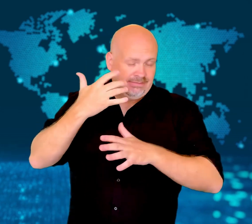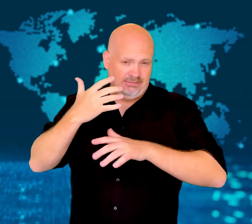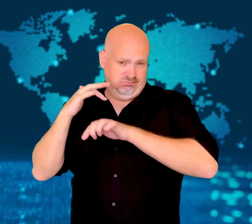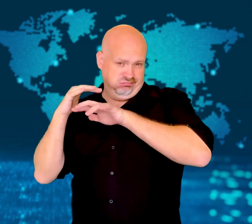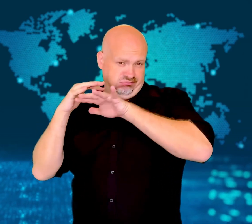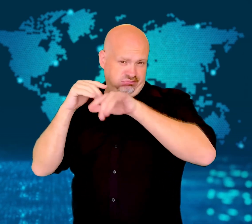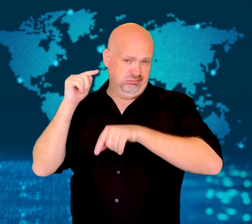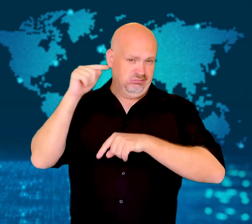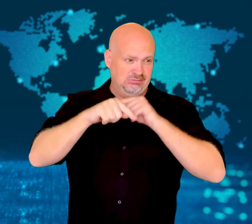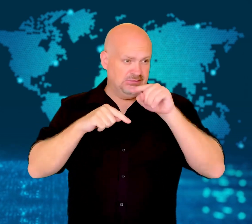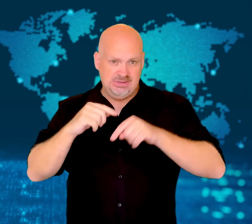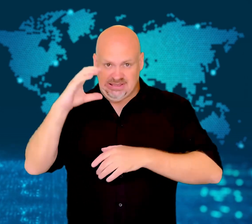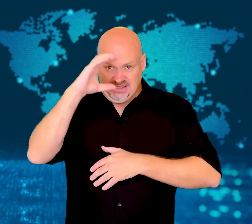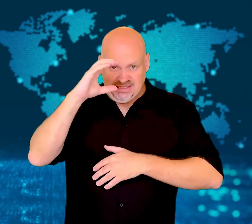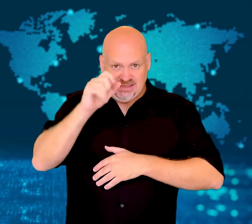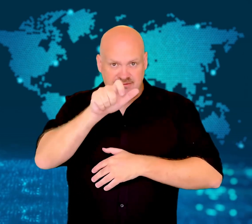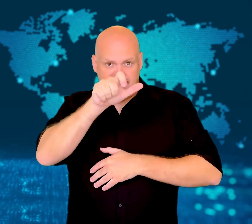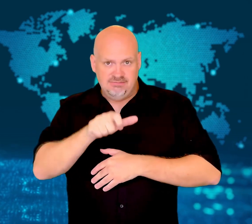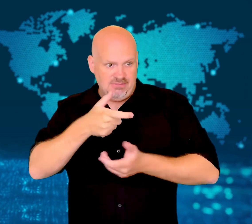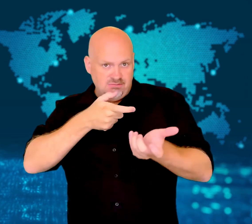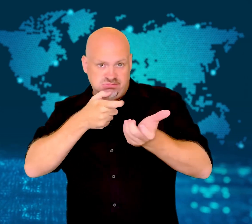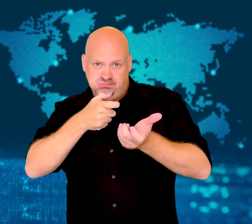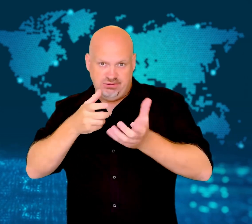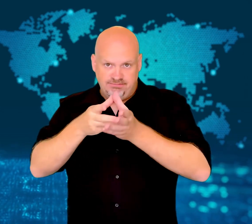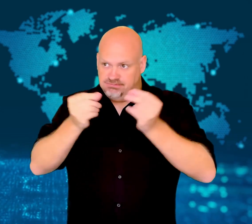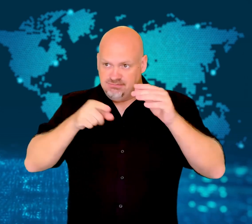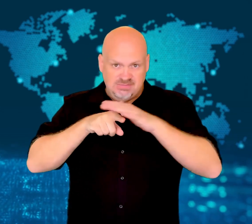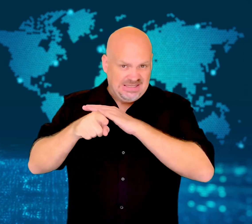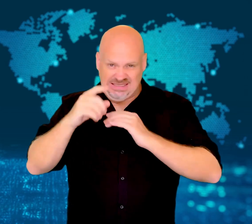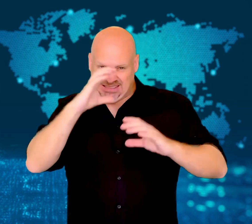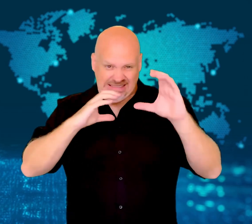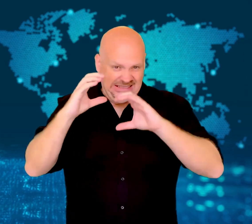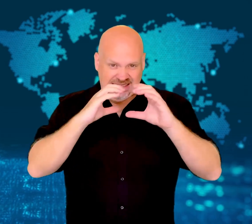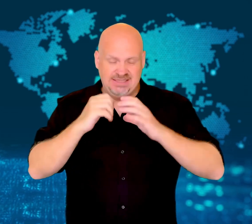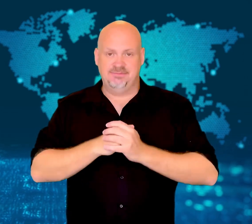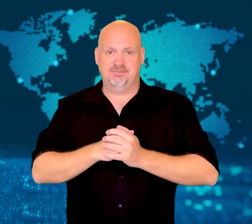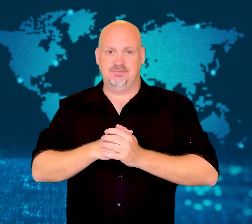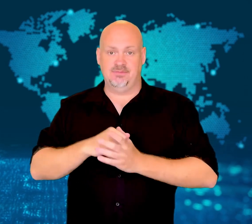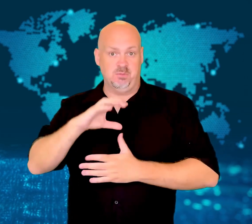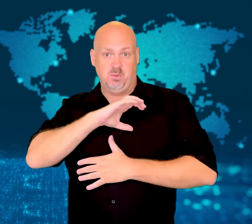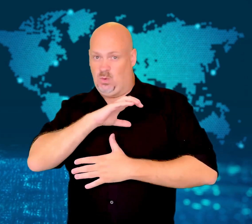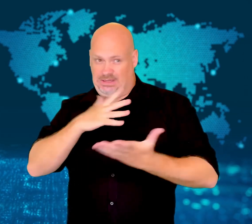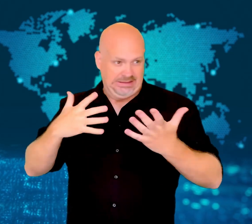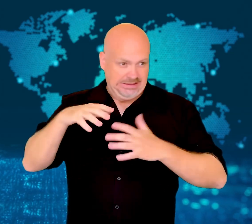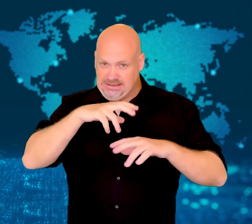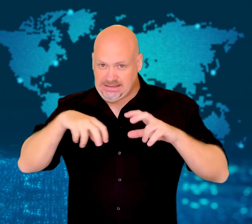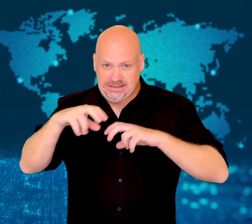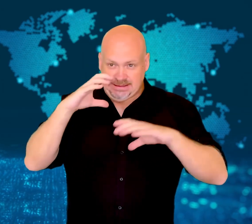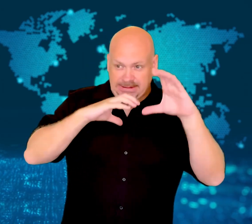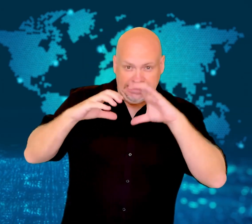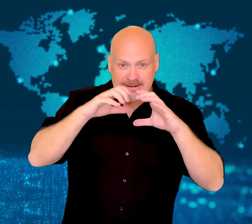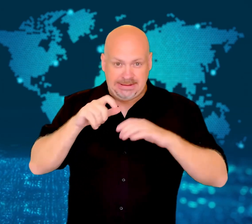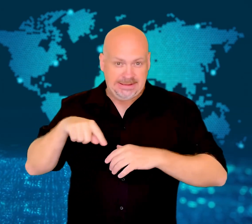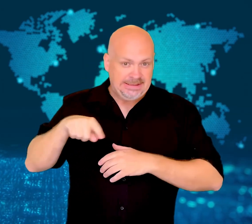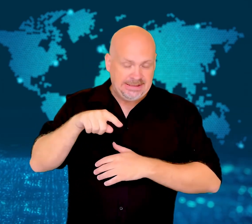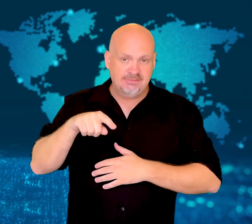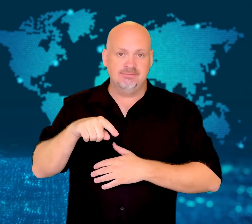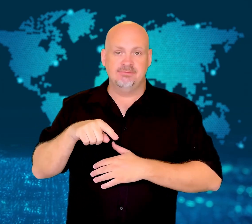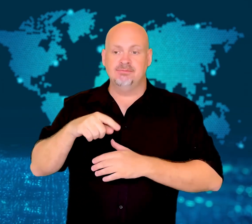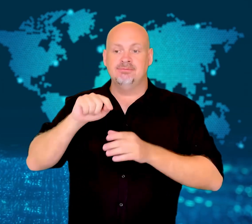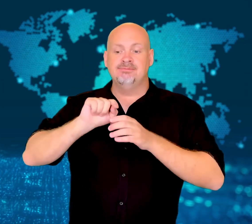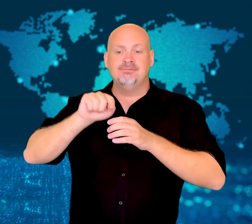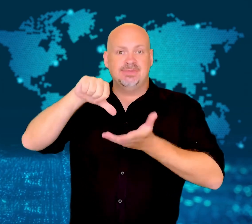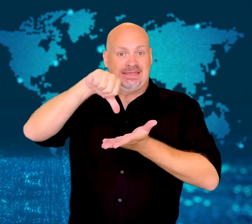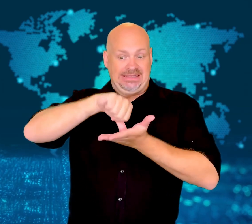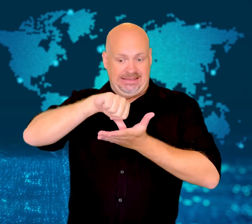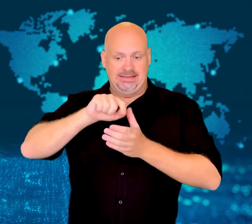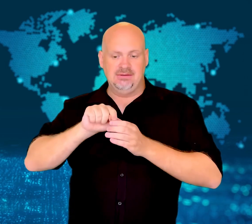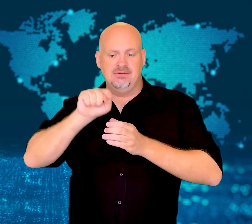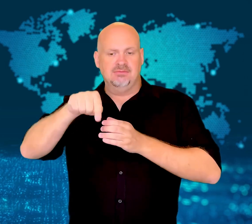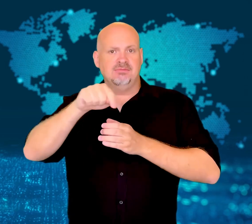More than 100 police officers were called to the parade scene